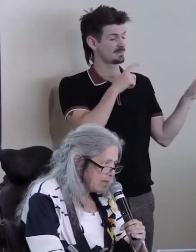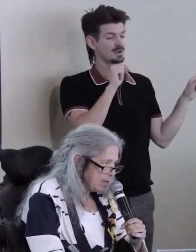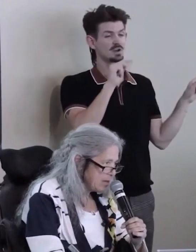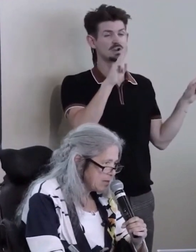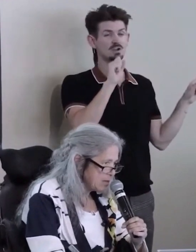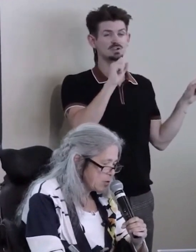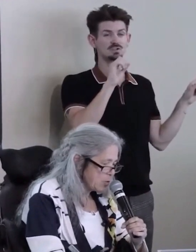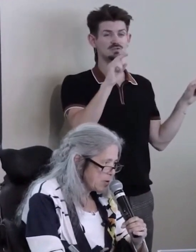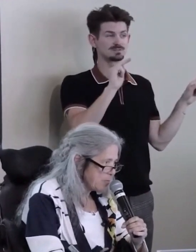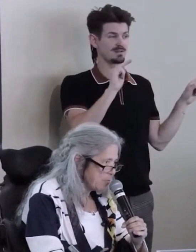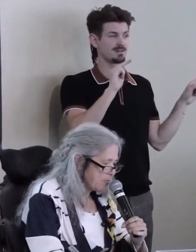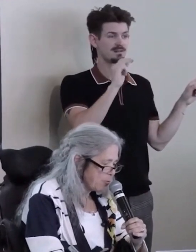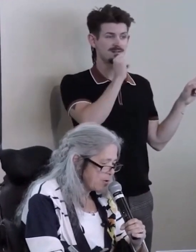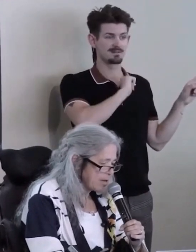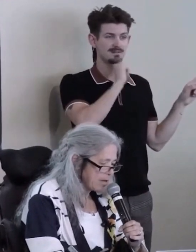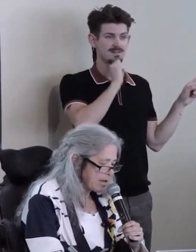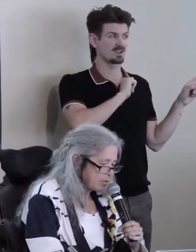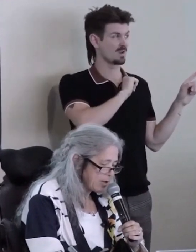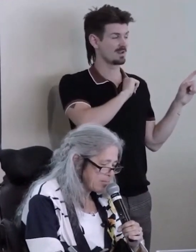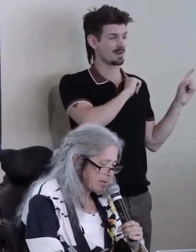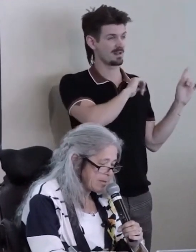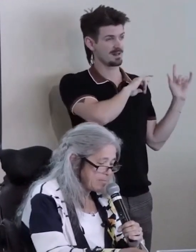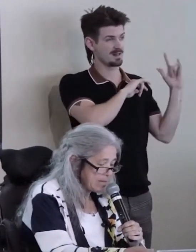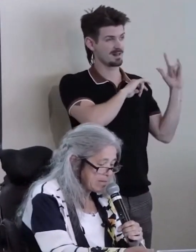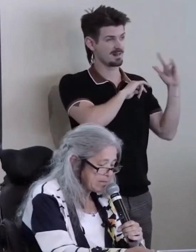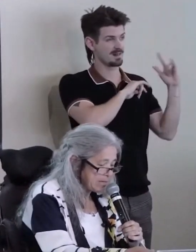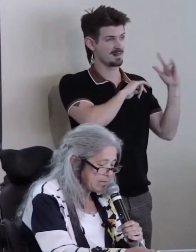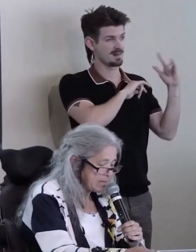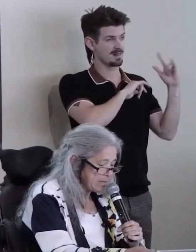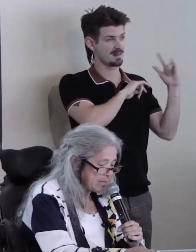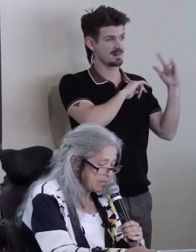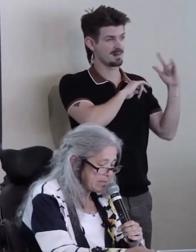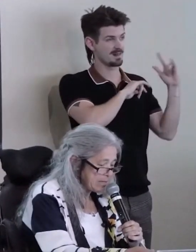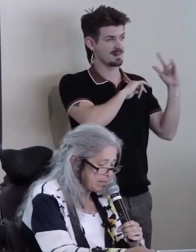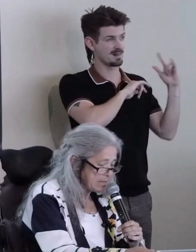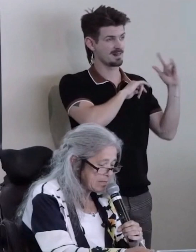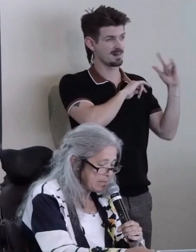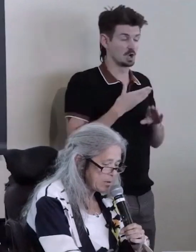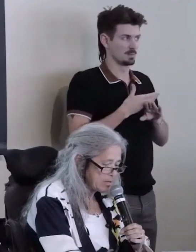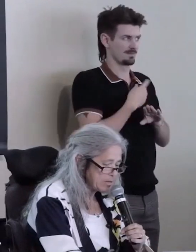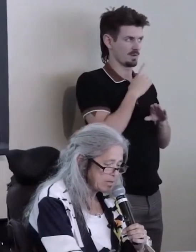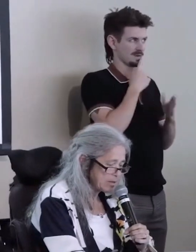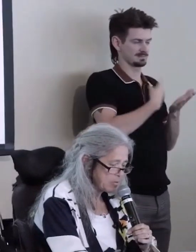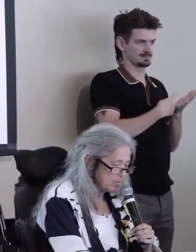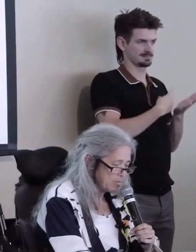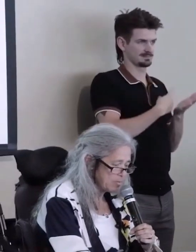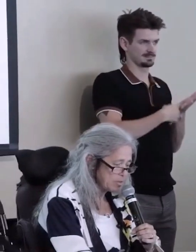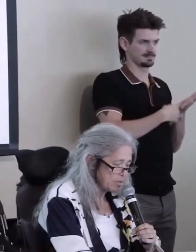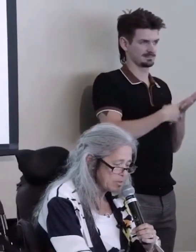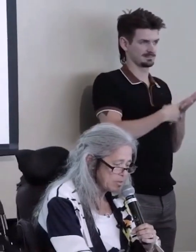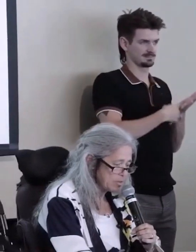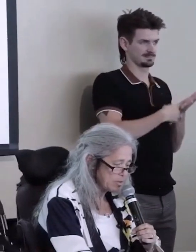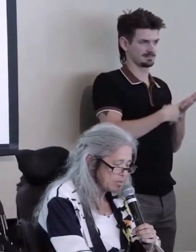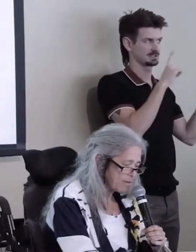So before I... I talk about the amazing accomplishments of Dr. Parker, I wanted to take a moment to remember Paul.